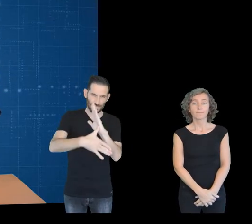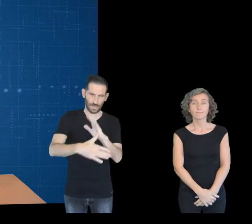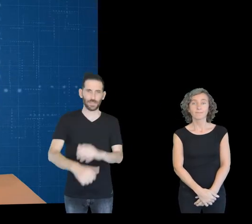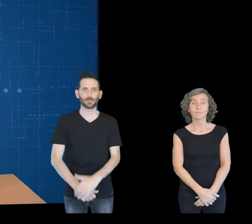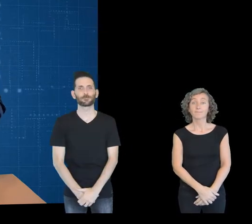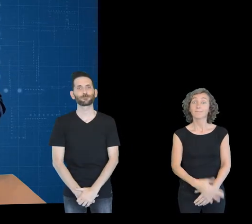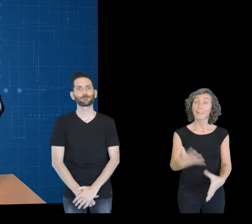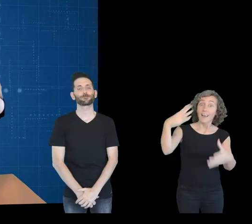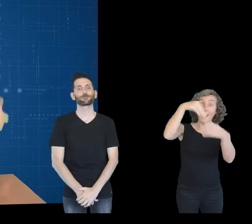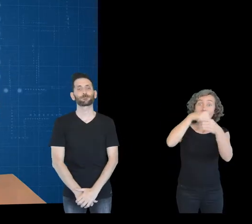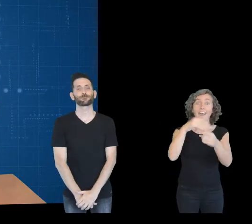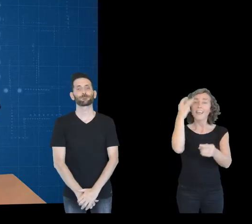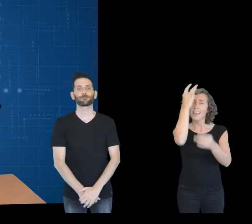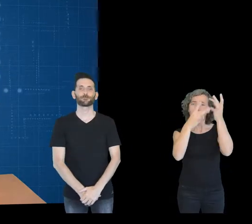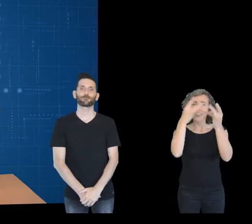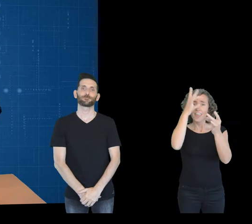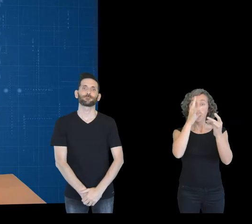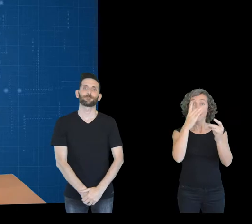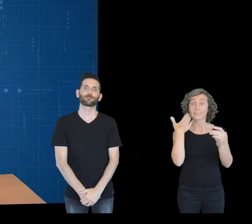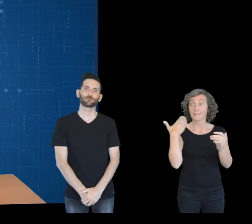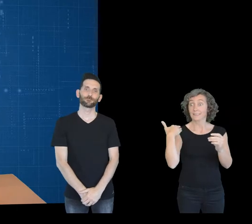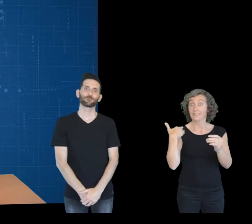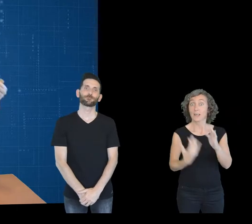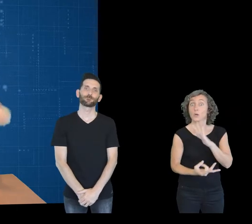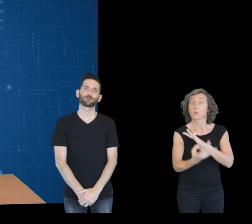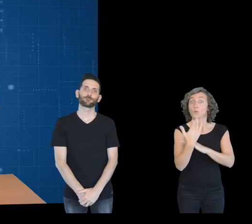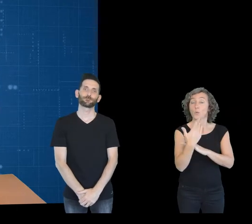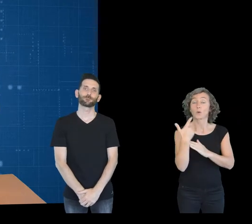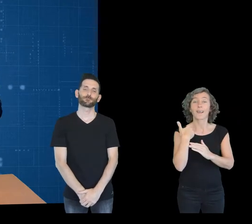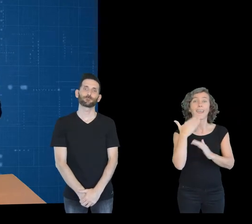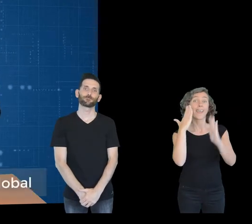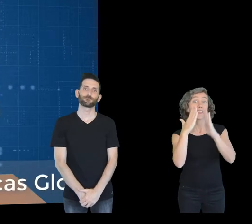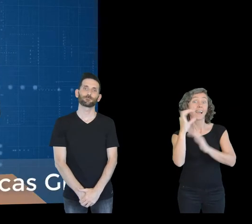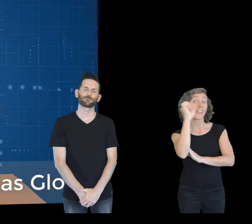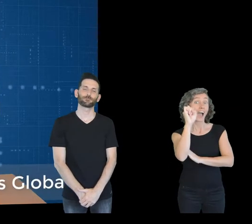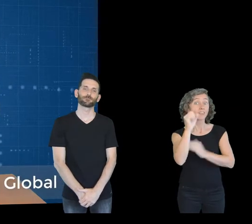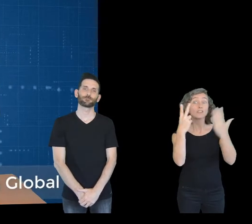a set of ideas which originated in the 1970´s are grouped together